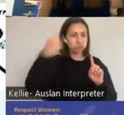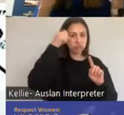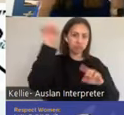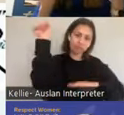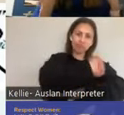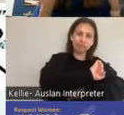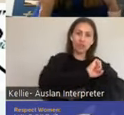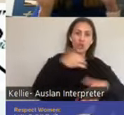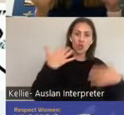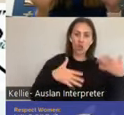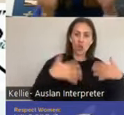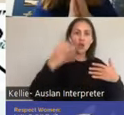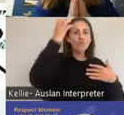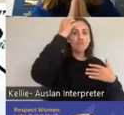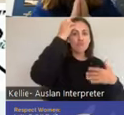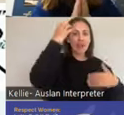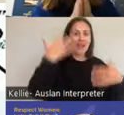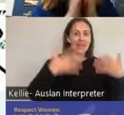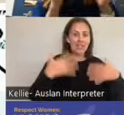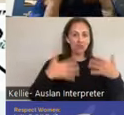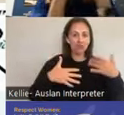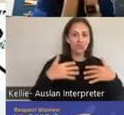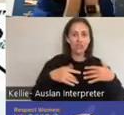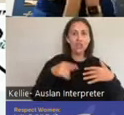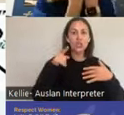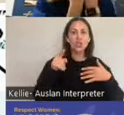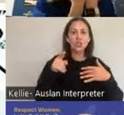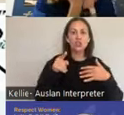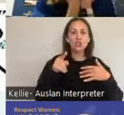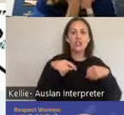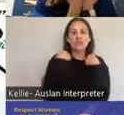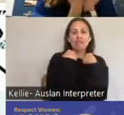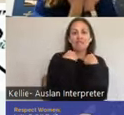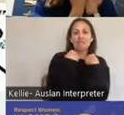result of her brain injury she had very tight abductors so she used to spasm with her legs.